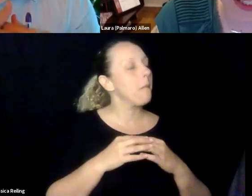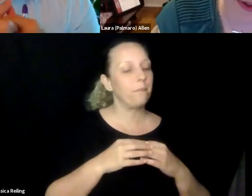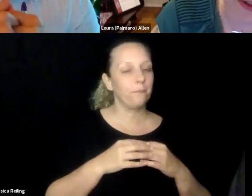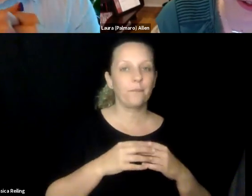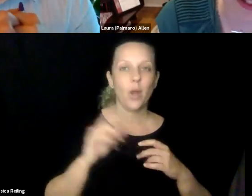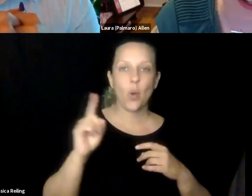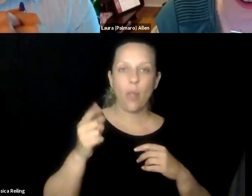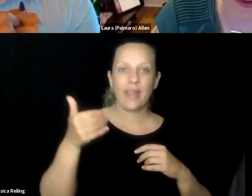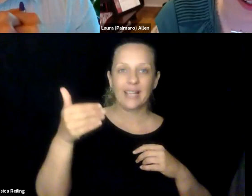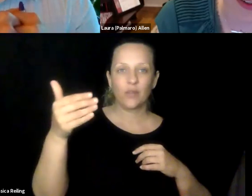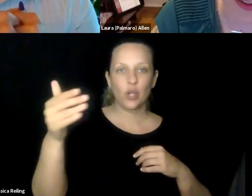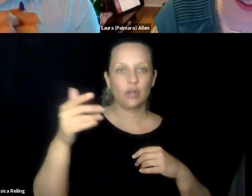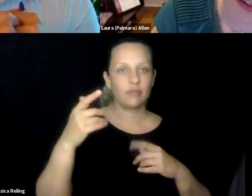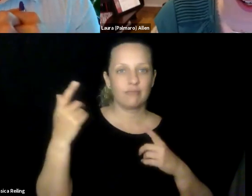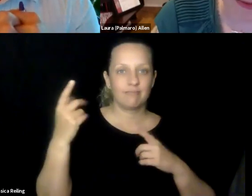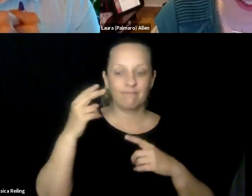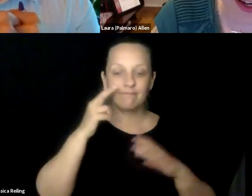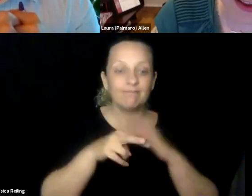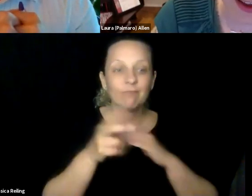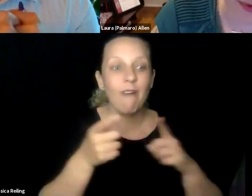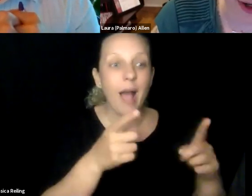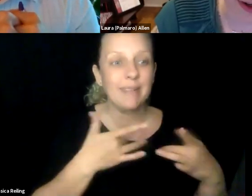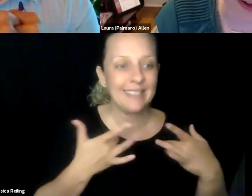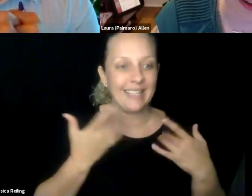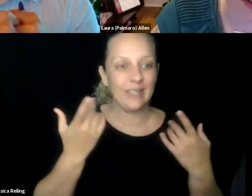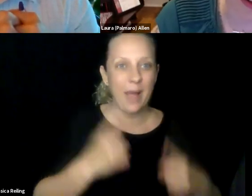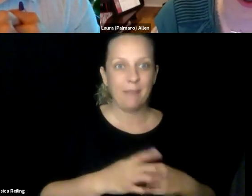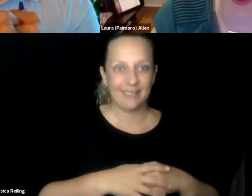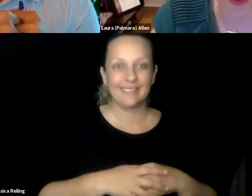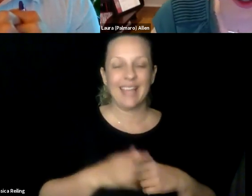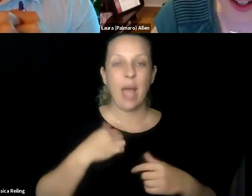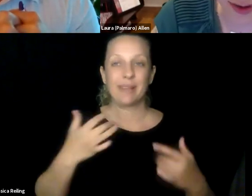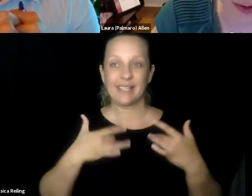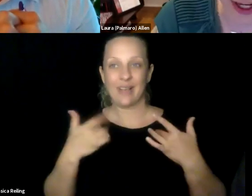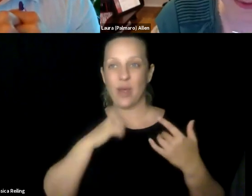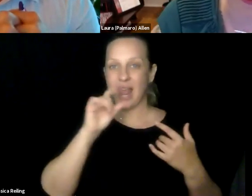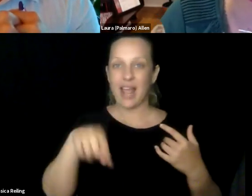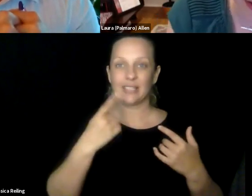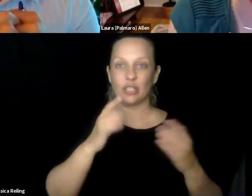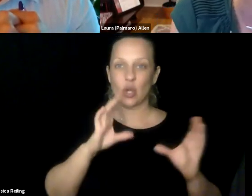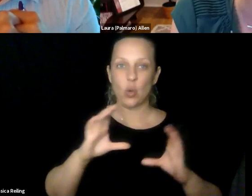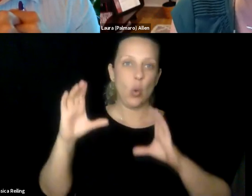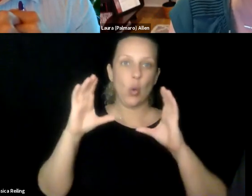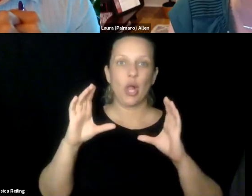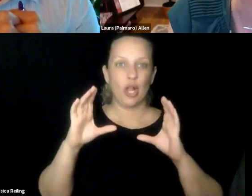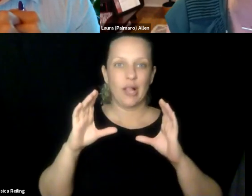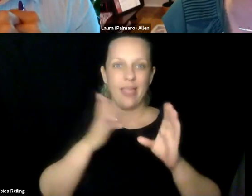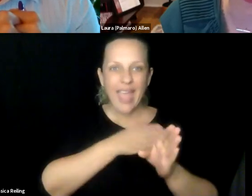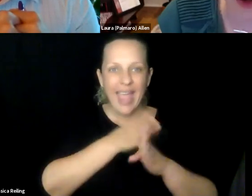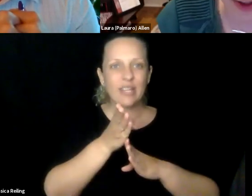the innovation side? >> LAURA ALLEN: I think -- I'm just excited about where the next few years are going to take all of us.